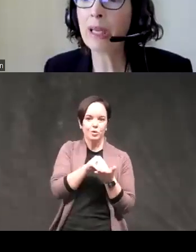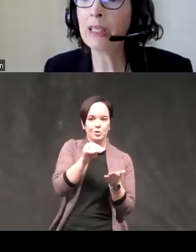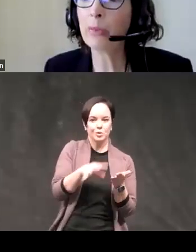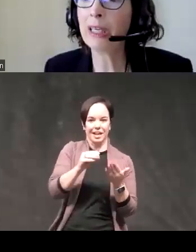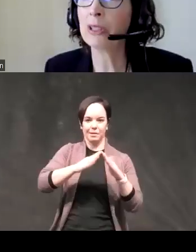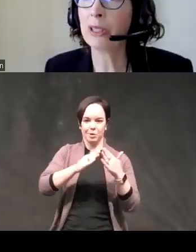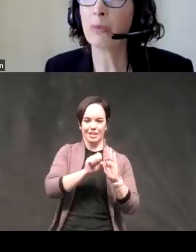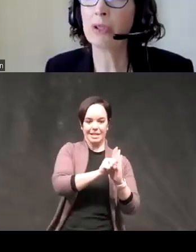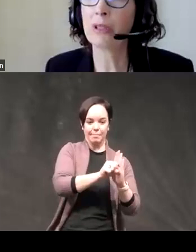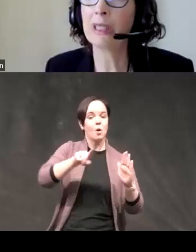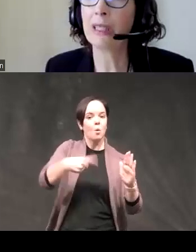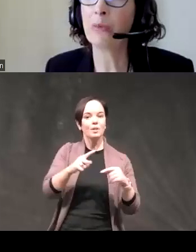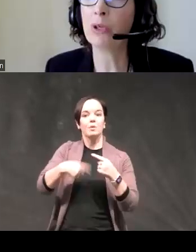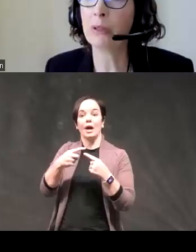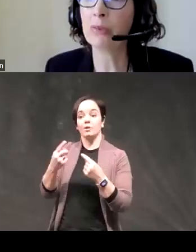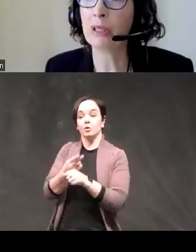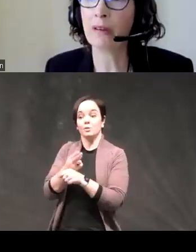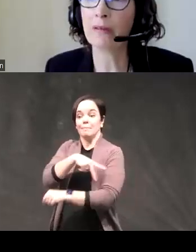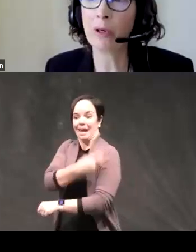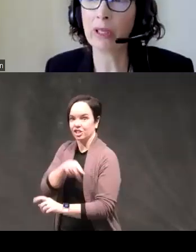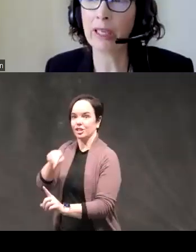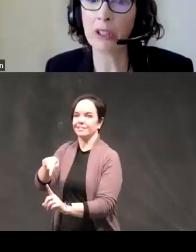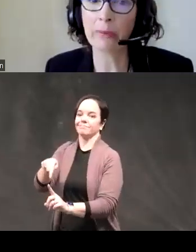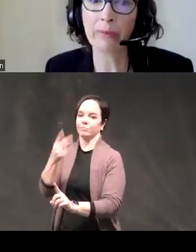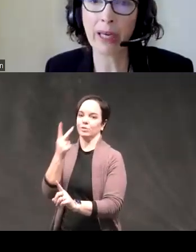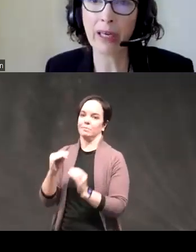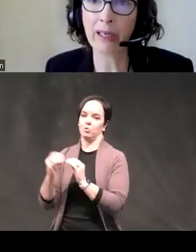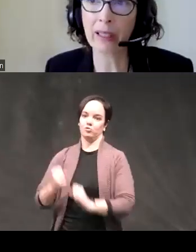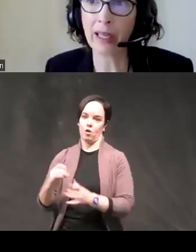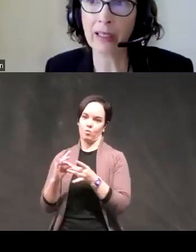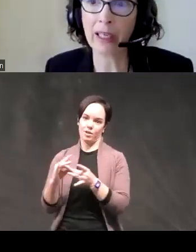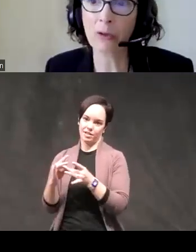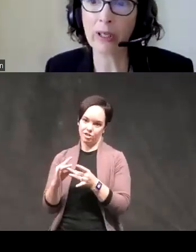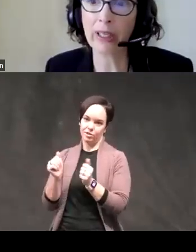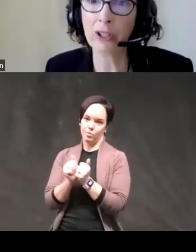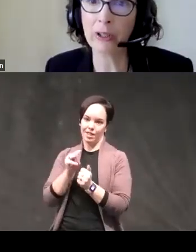we get into patient samples that we see a more substantive correlation meta analytic correlation